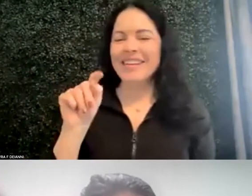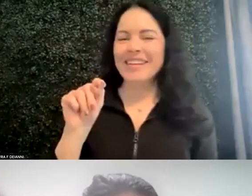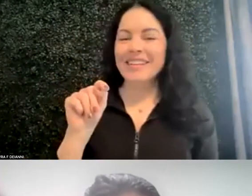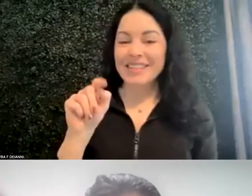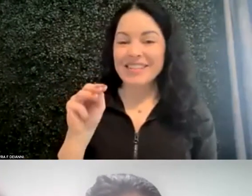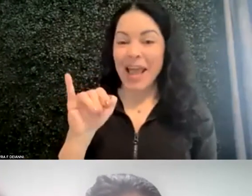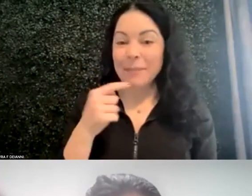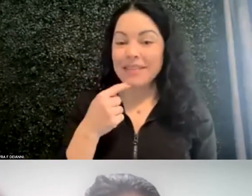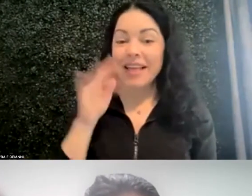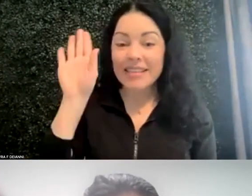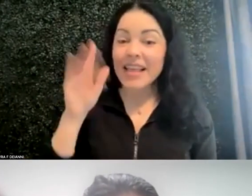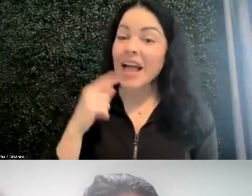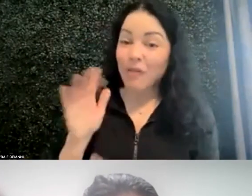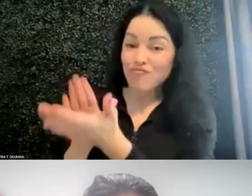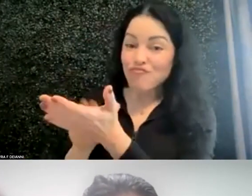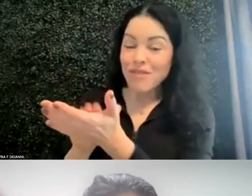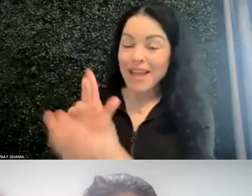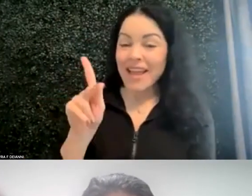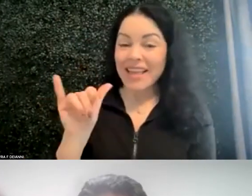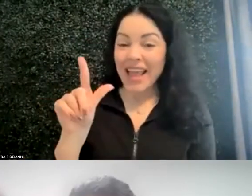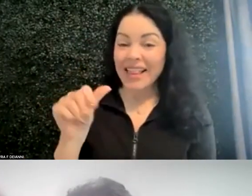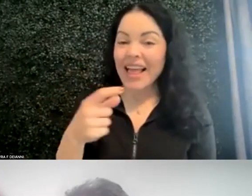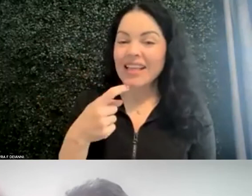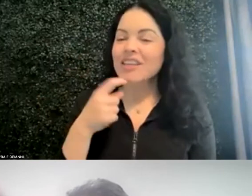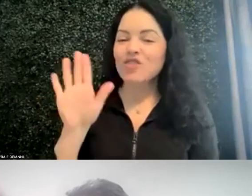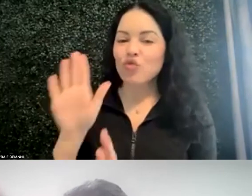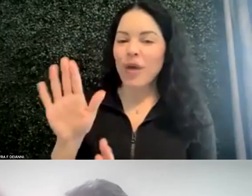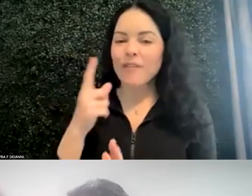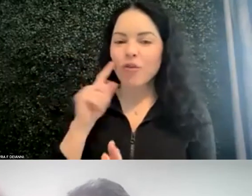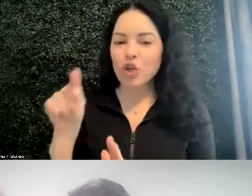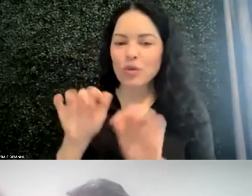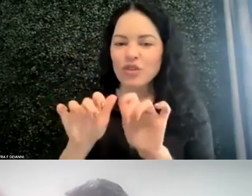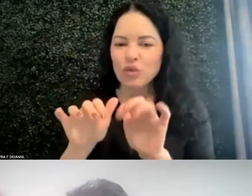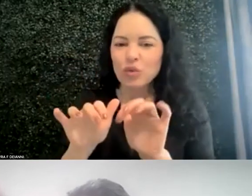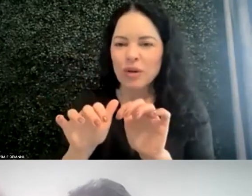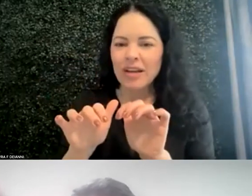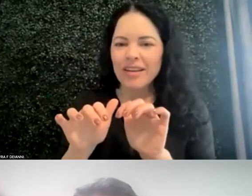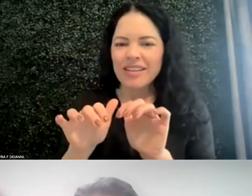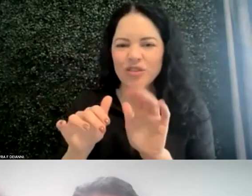I would kudos you for re-stating what's in chat. Because if some of us need to get up and walk around.